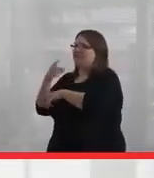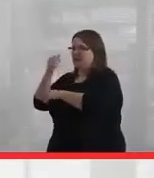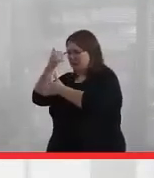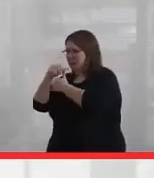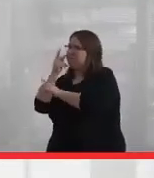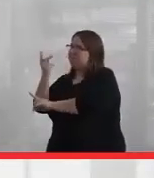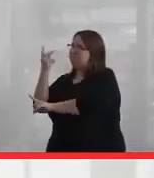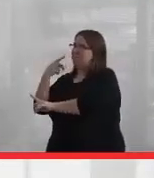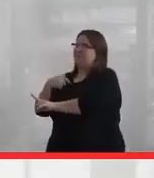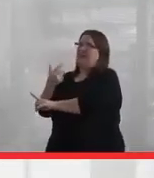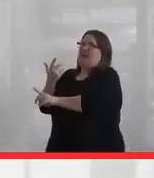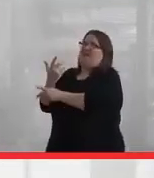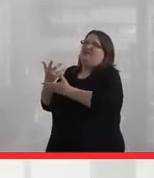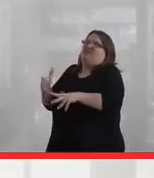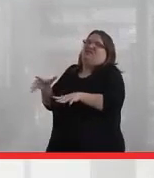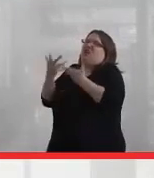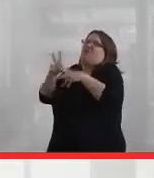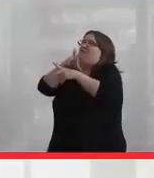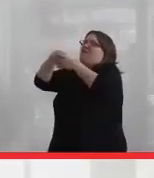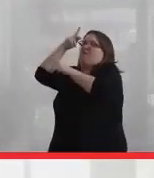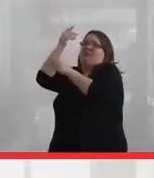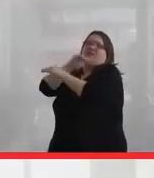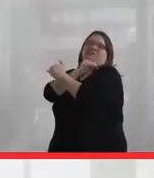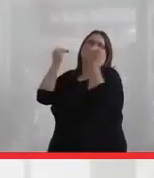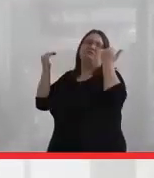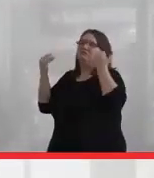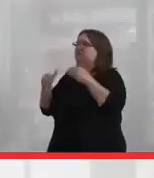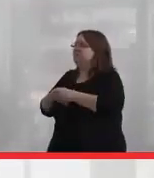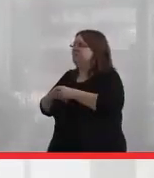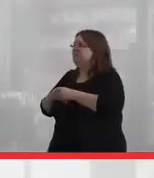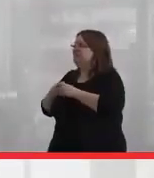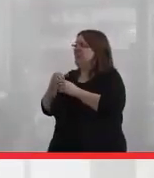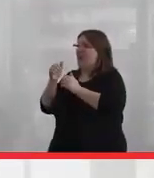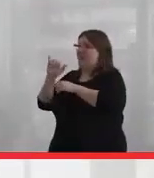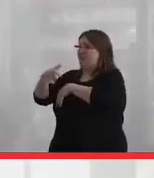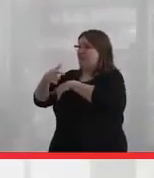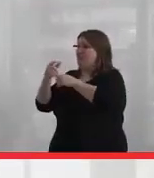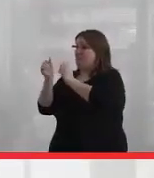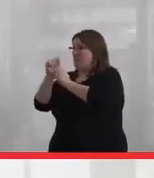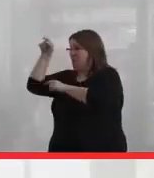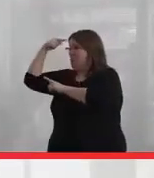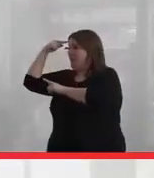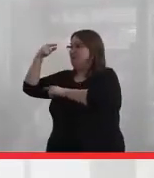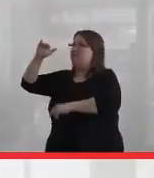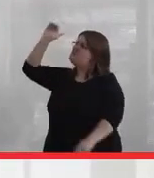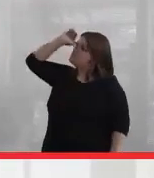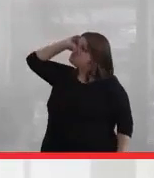didn't want to be involved anymore with politics. I was with my boss at the time, who was a big white guy,